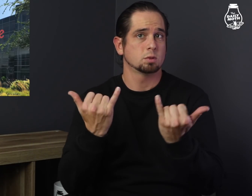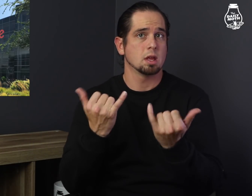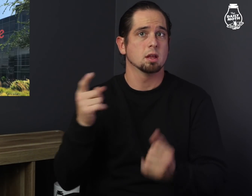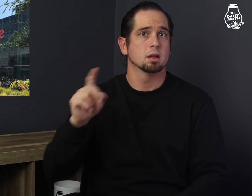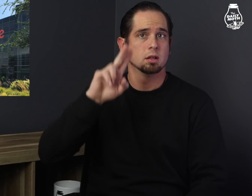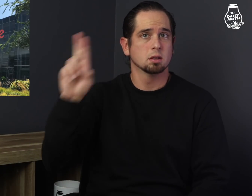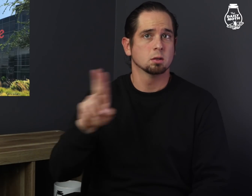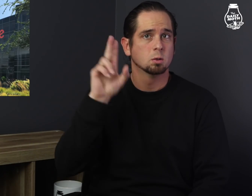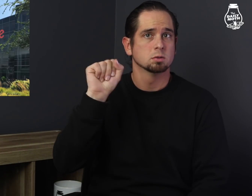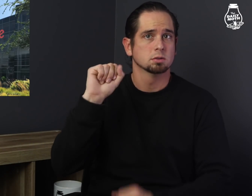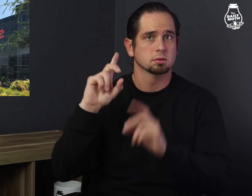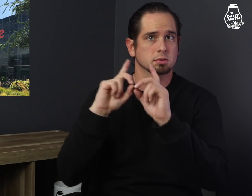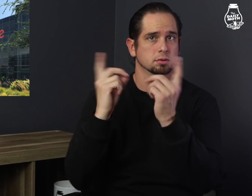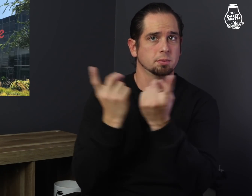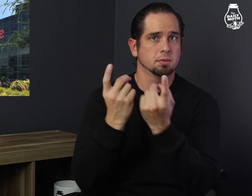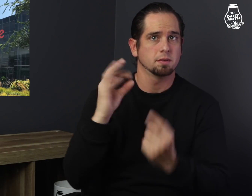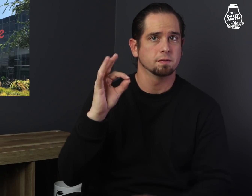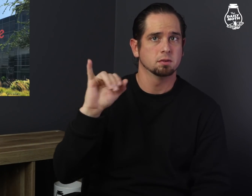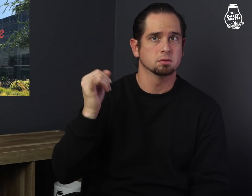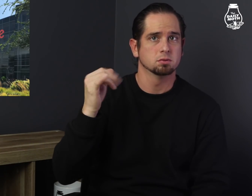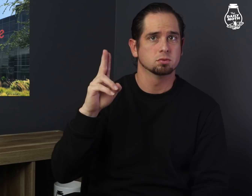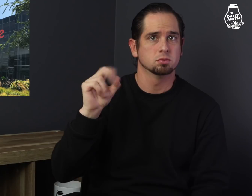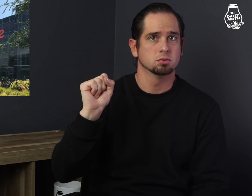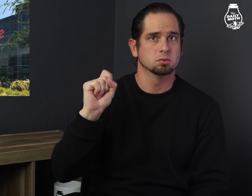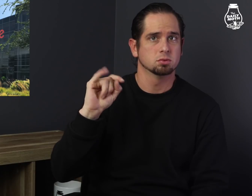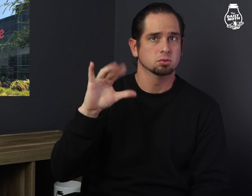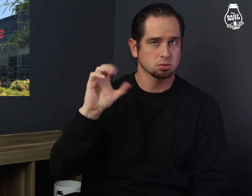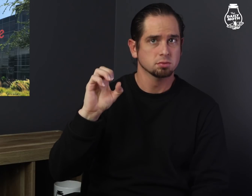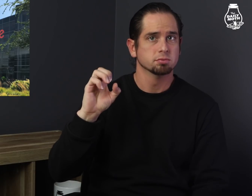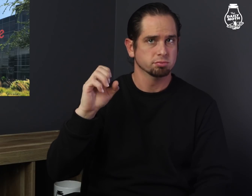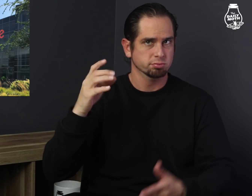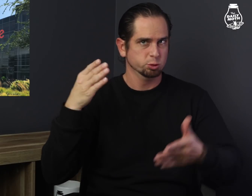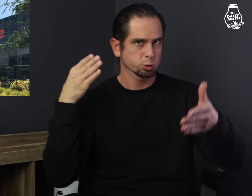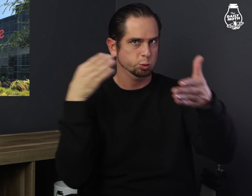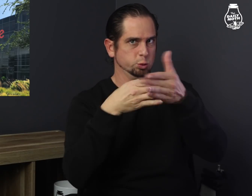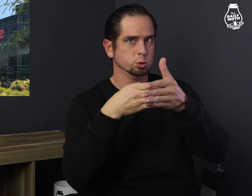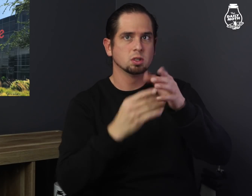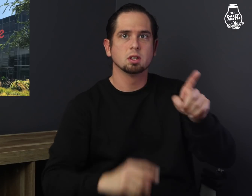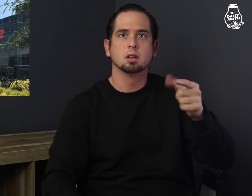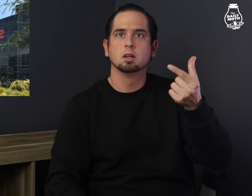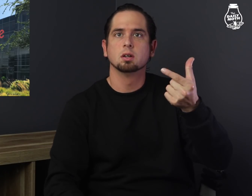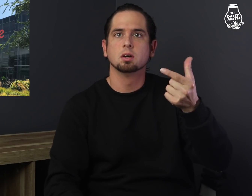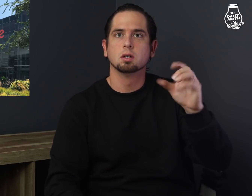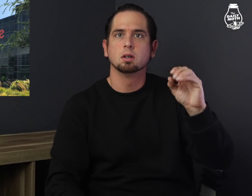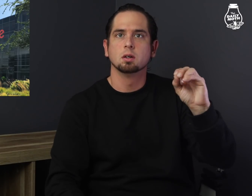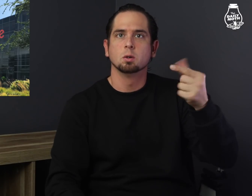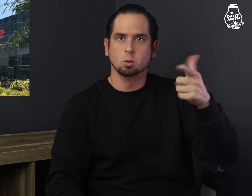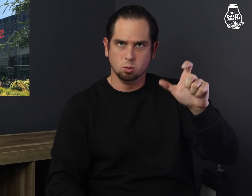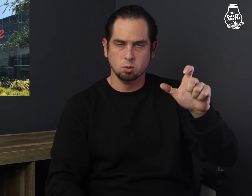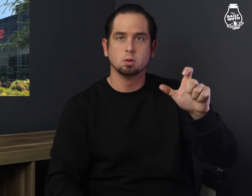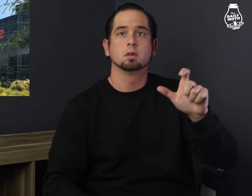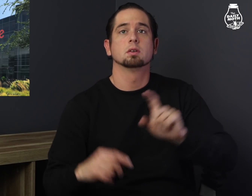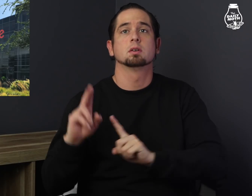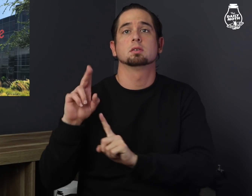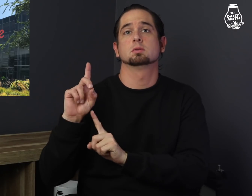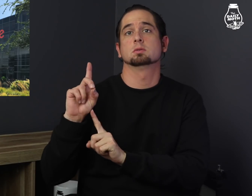The U.S. Department of Justice sued Google.